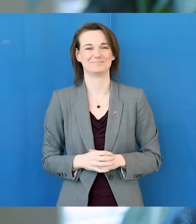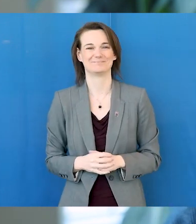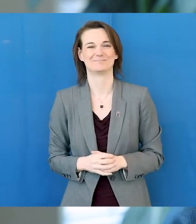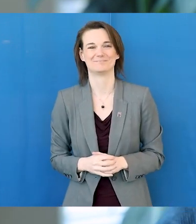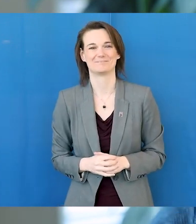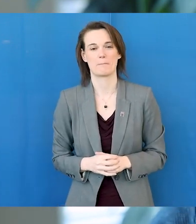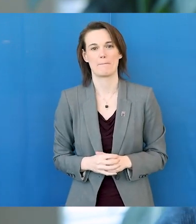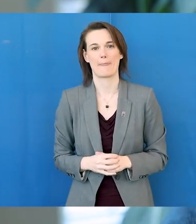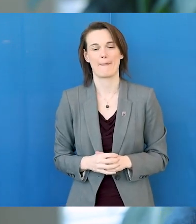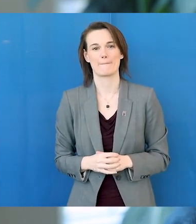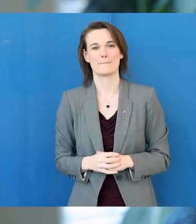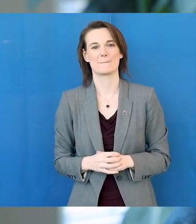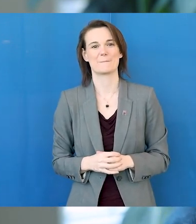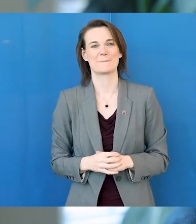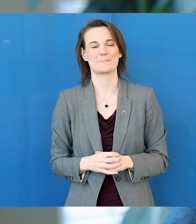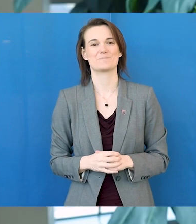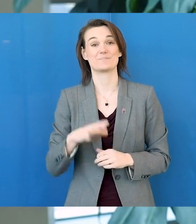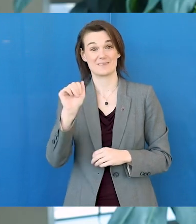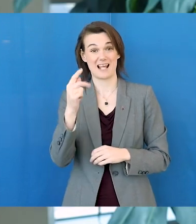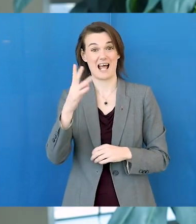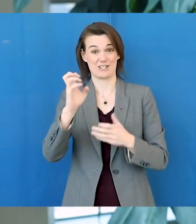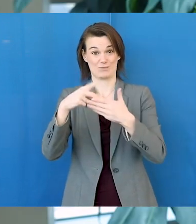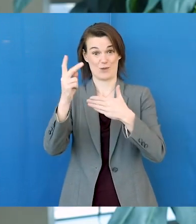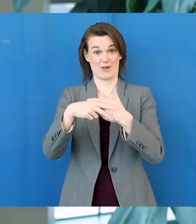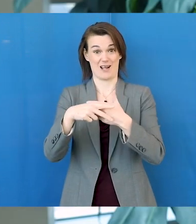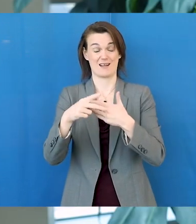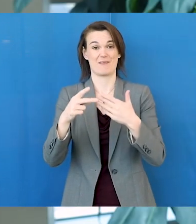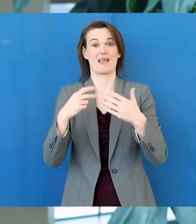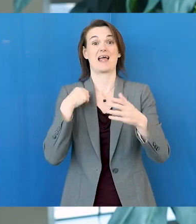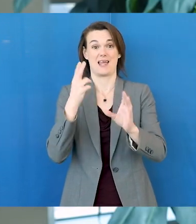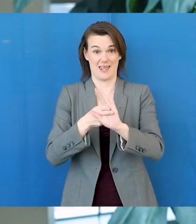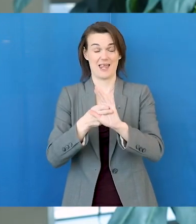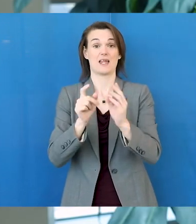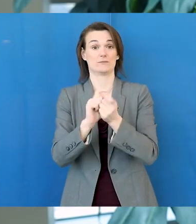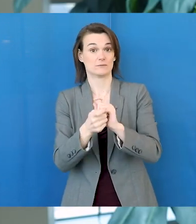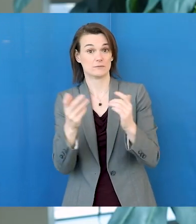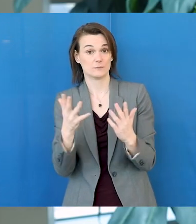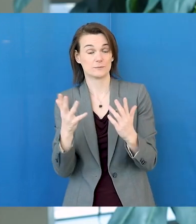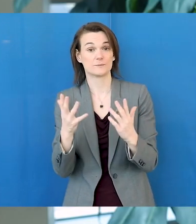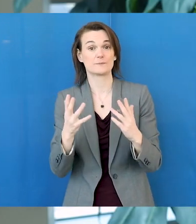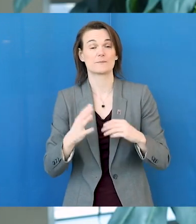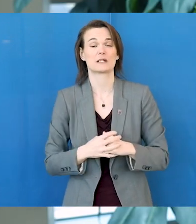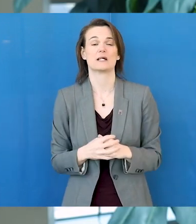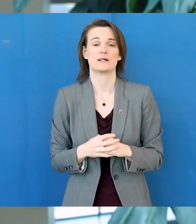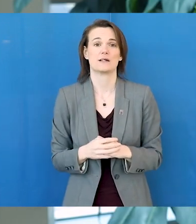so that's my plans. Things that have changed for me in the Achieve program after I've joined is